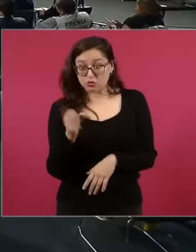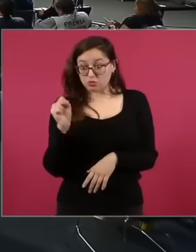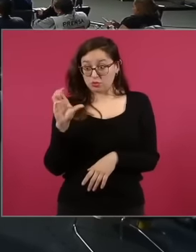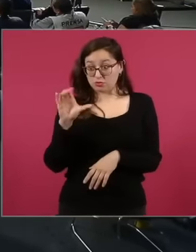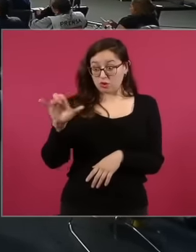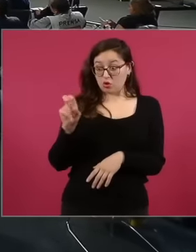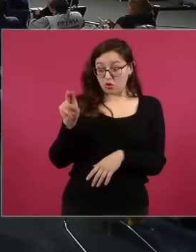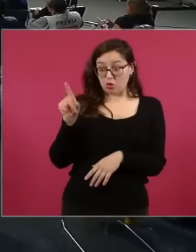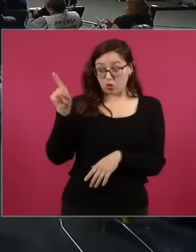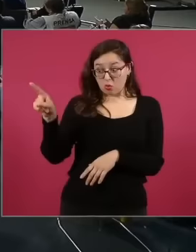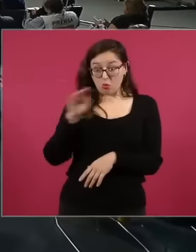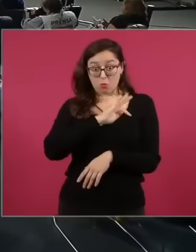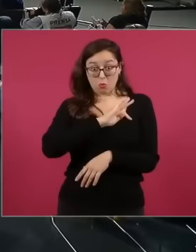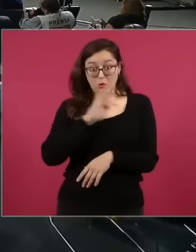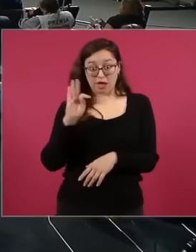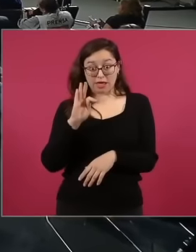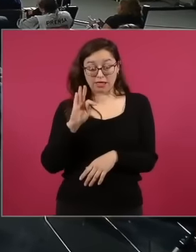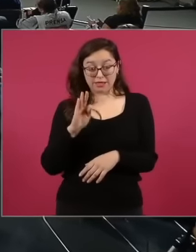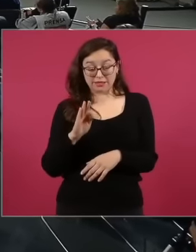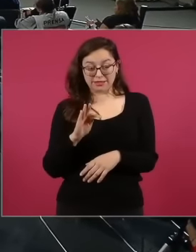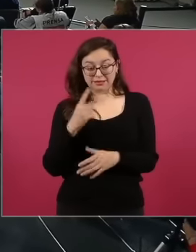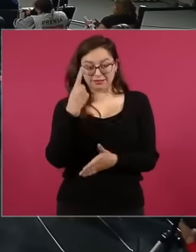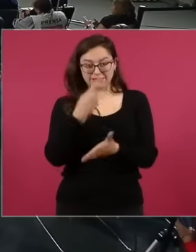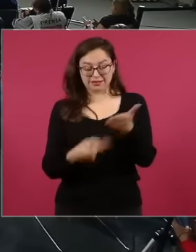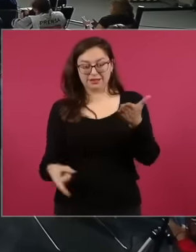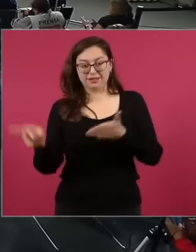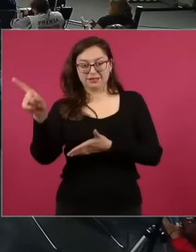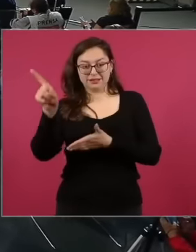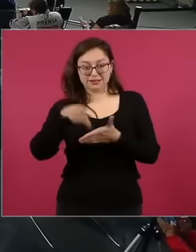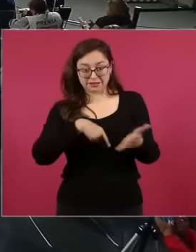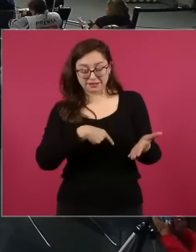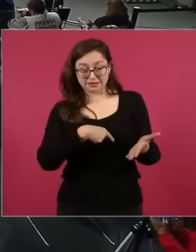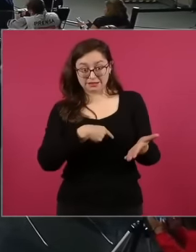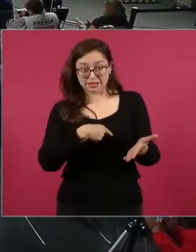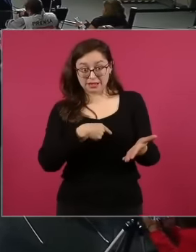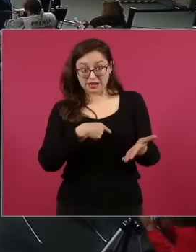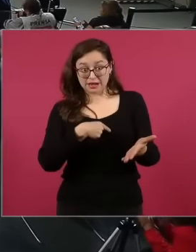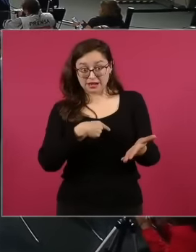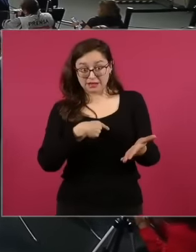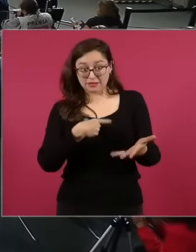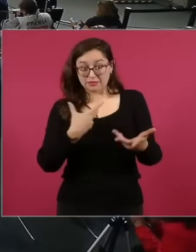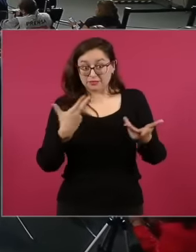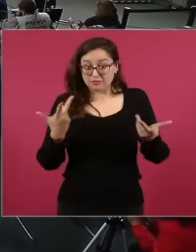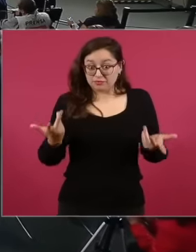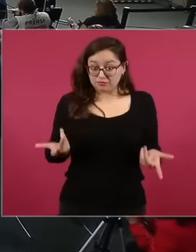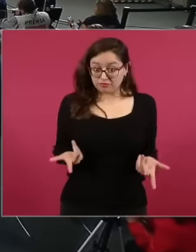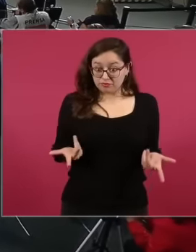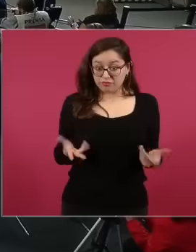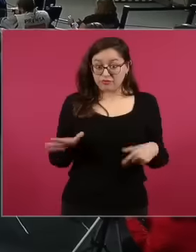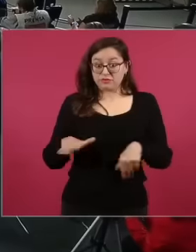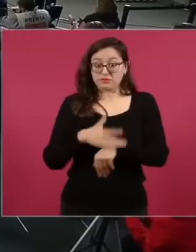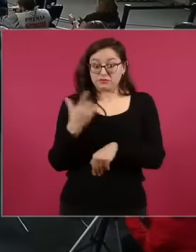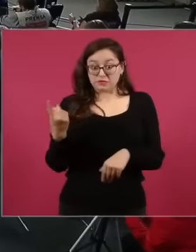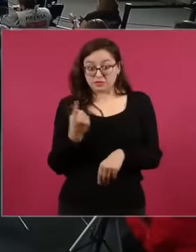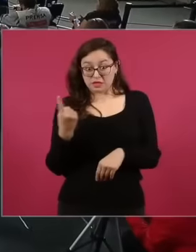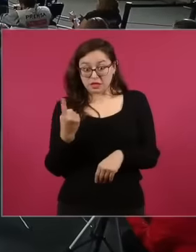cheat this decision because regardless of whether there is a debate about whether it can be or not to challenge